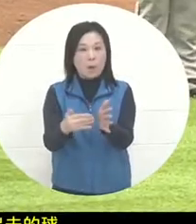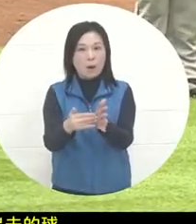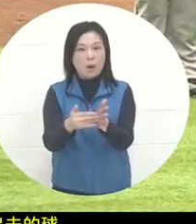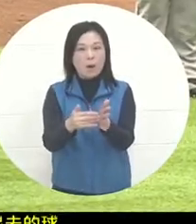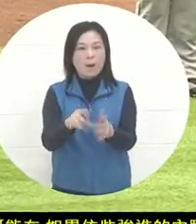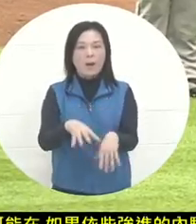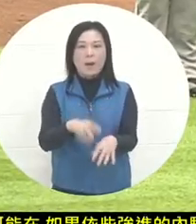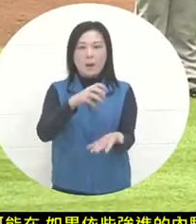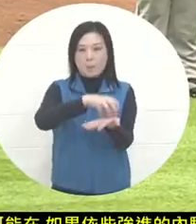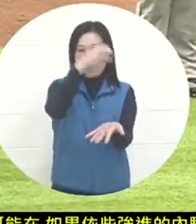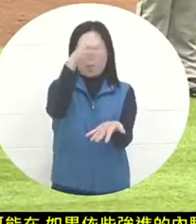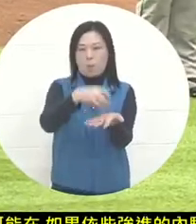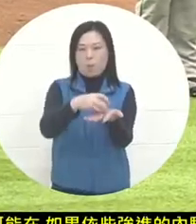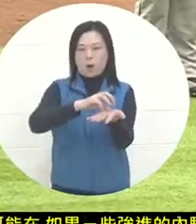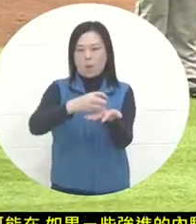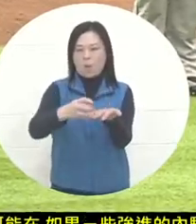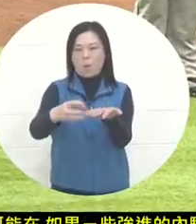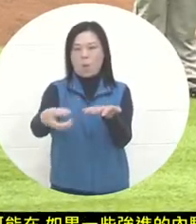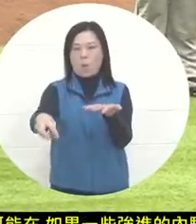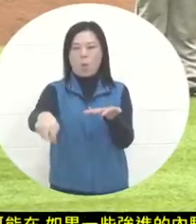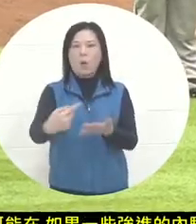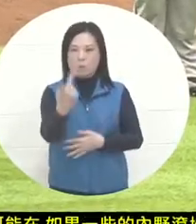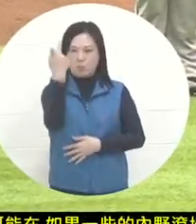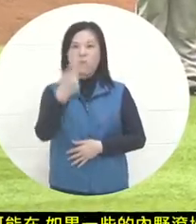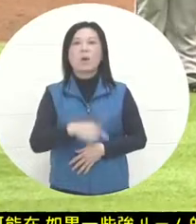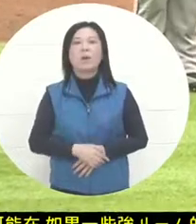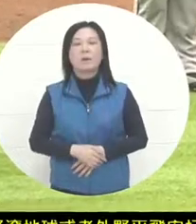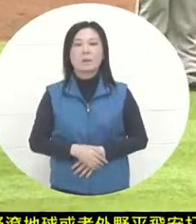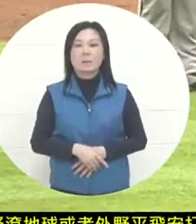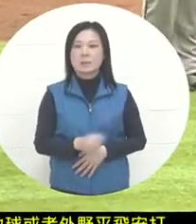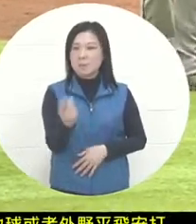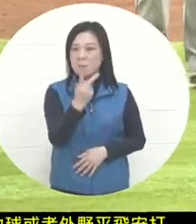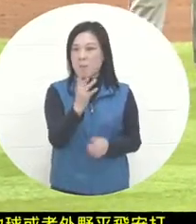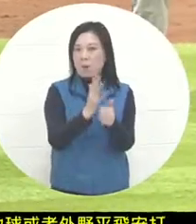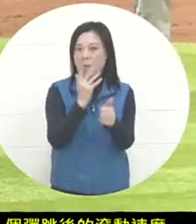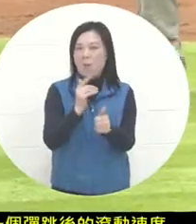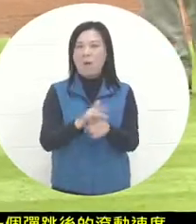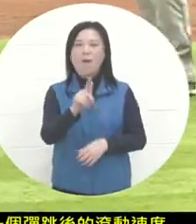is hit by some strong infield grounders or outfield hits. I think two The team's coaches should be quite experienced